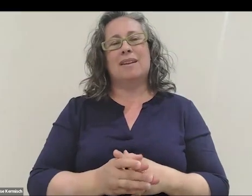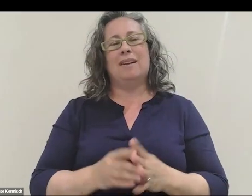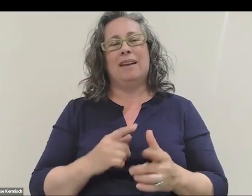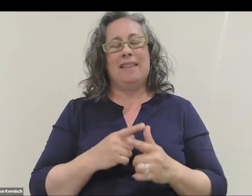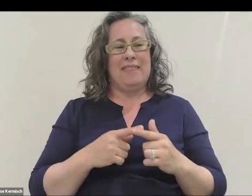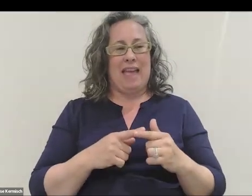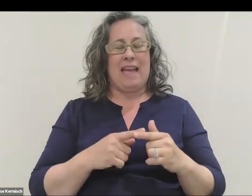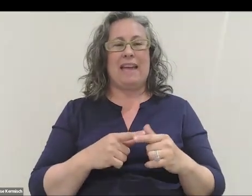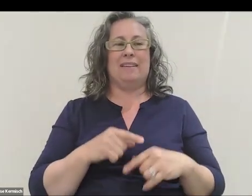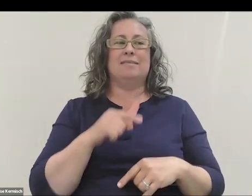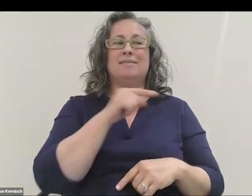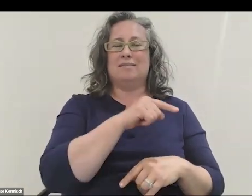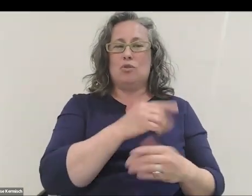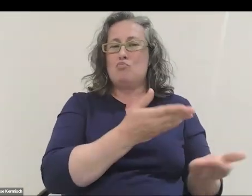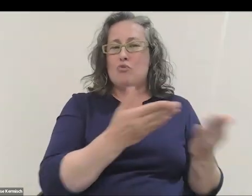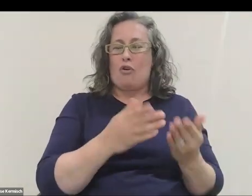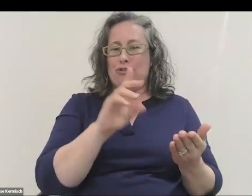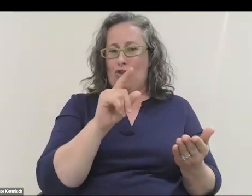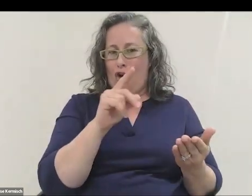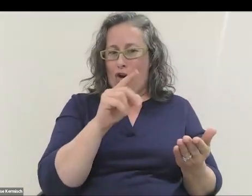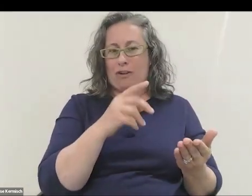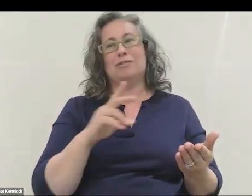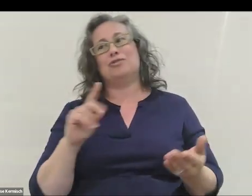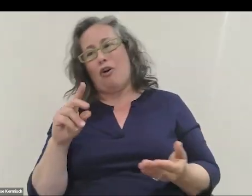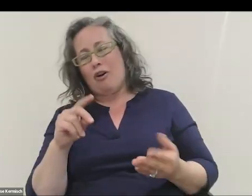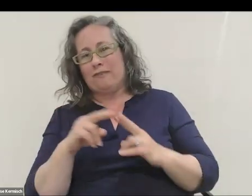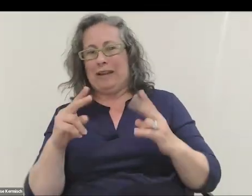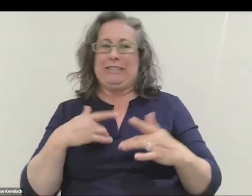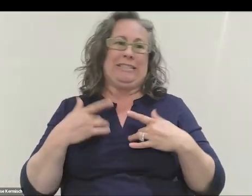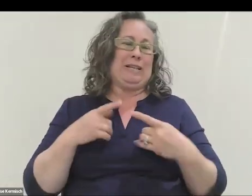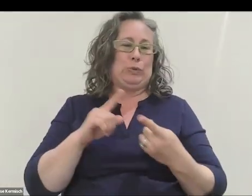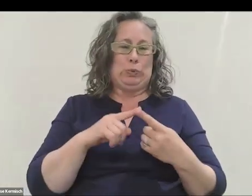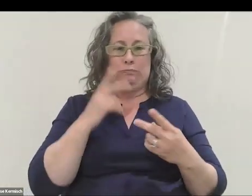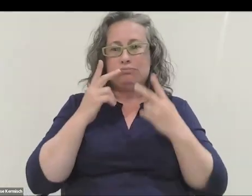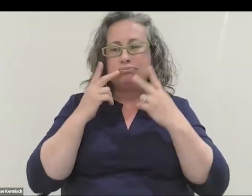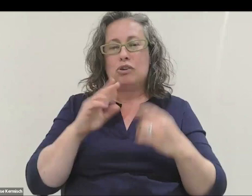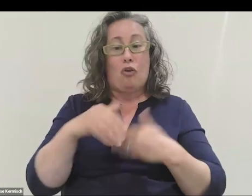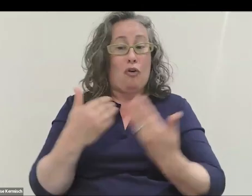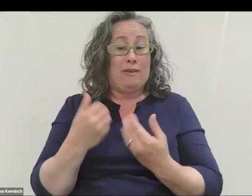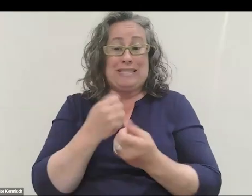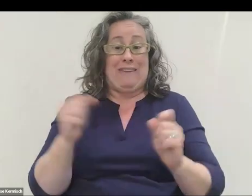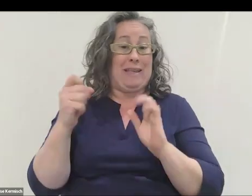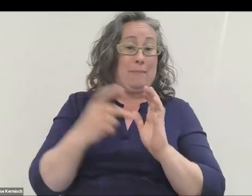she had brought her dog to the flight so her dog was very excited to see her and we're all safely back and back in the arms